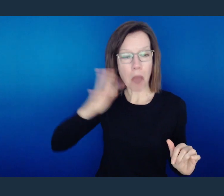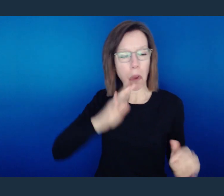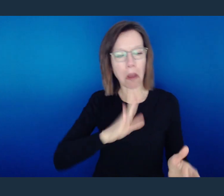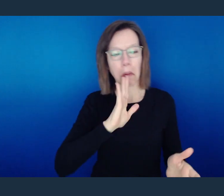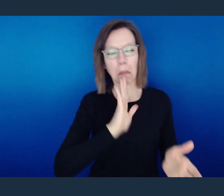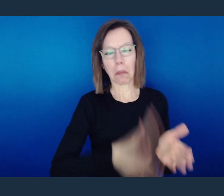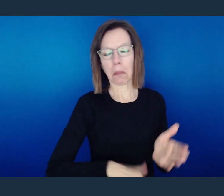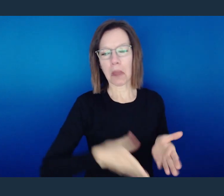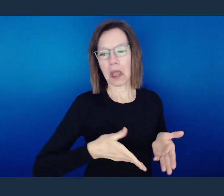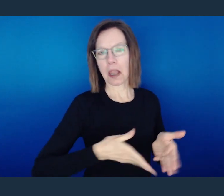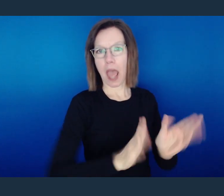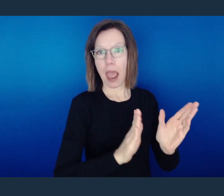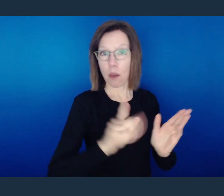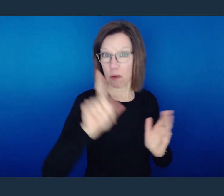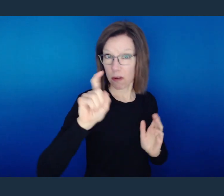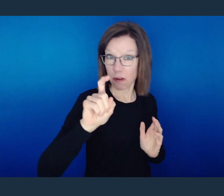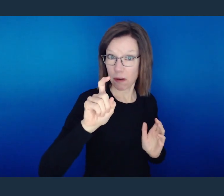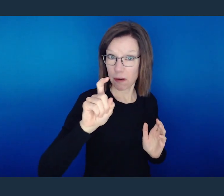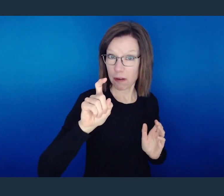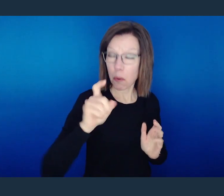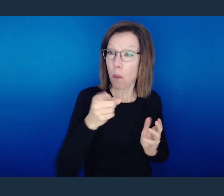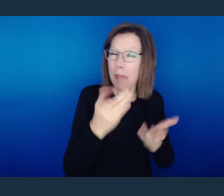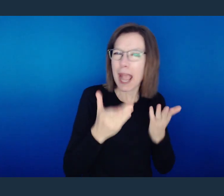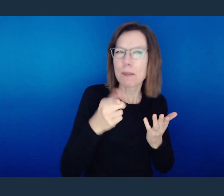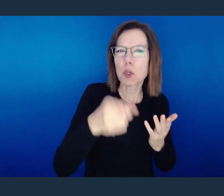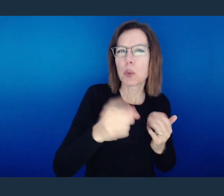that you will escape the judgment of God?